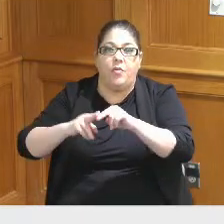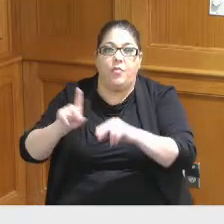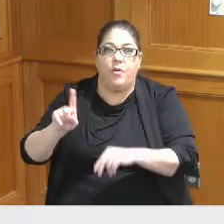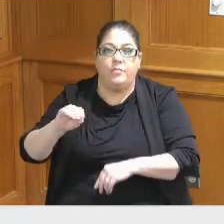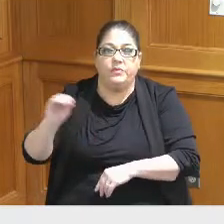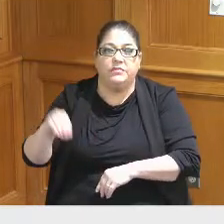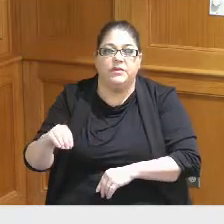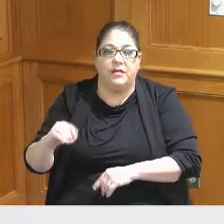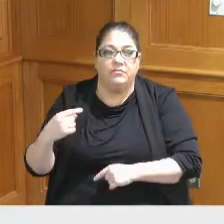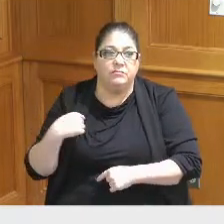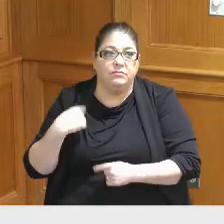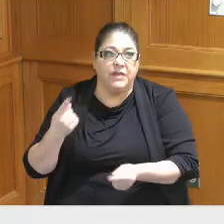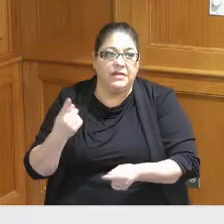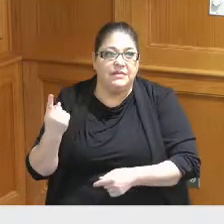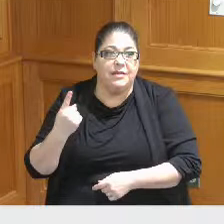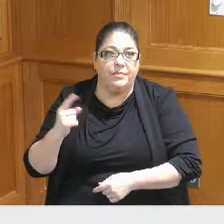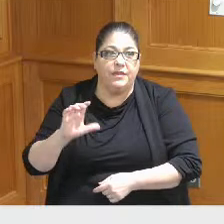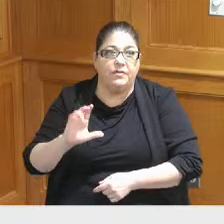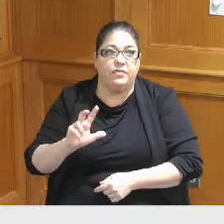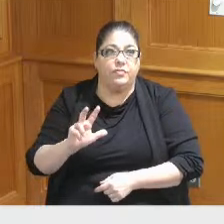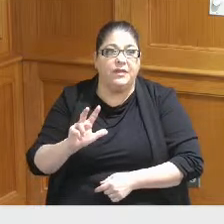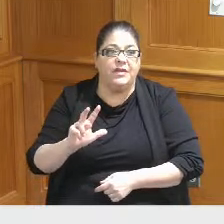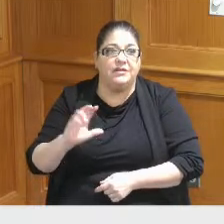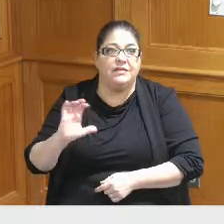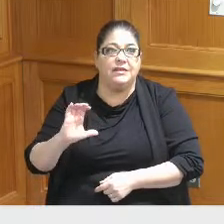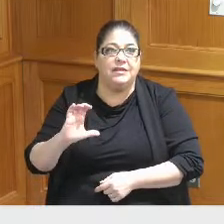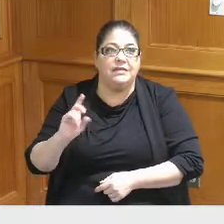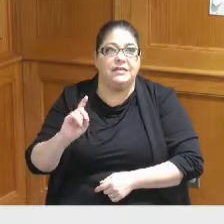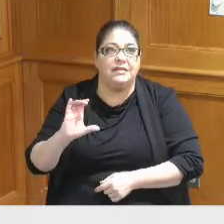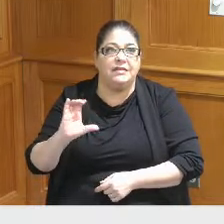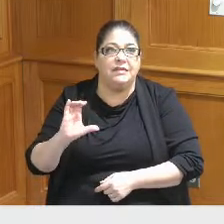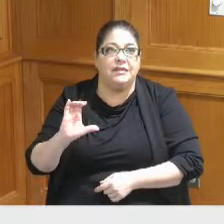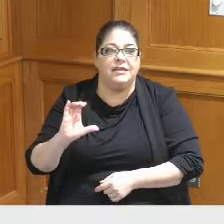this has been something I know that 3CDC has been working on trying to find ways